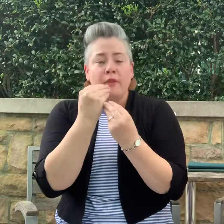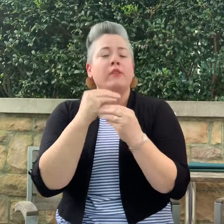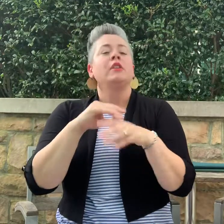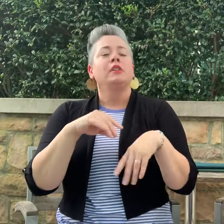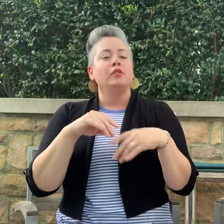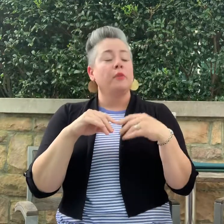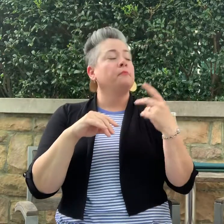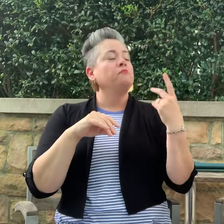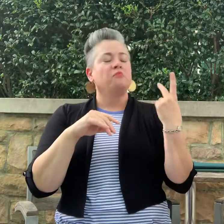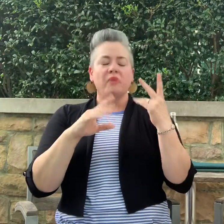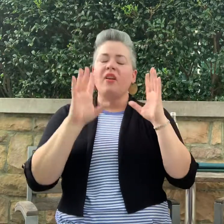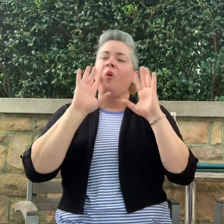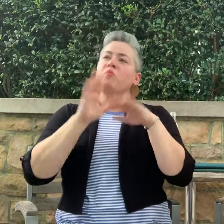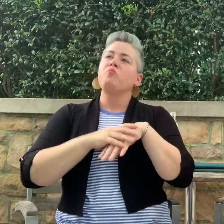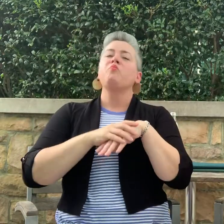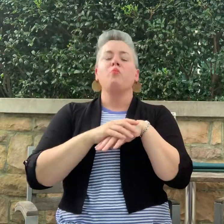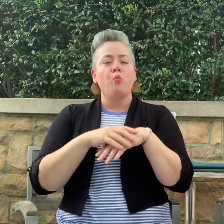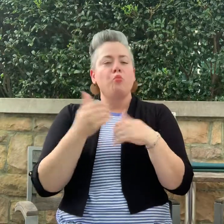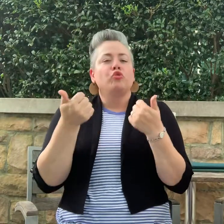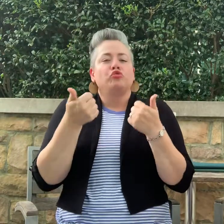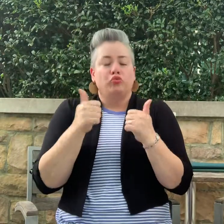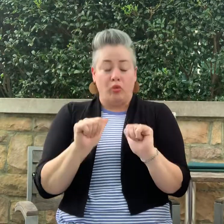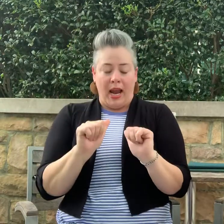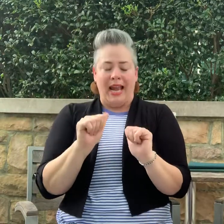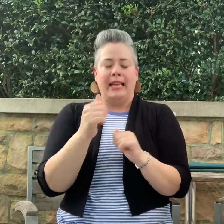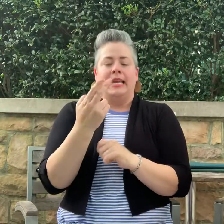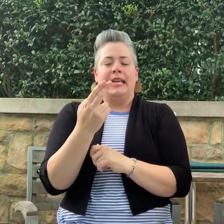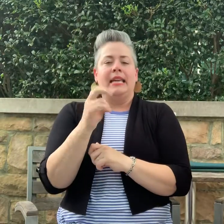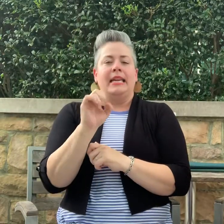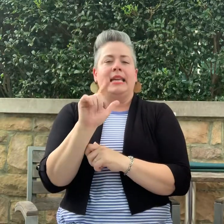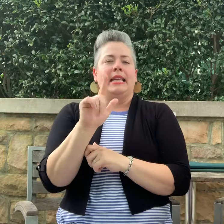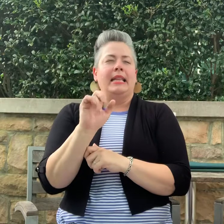So, we decide to drive the Healy Pass.